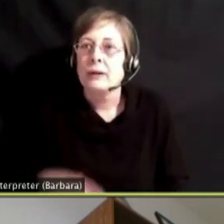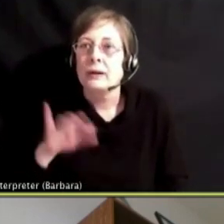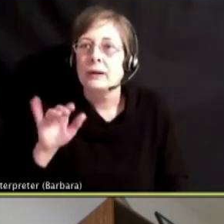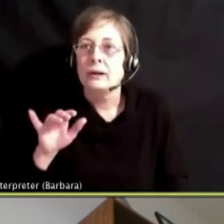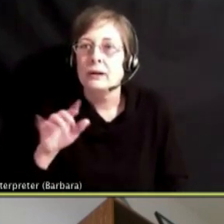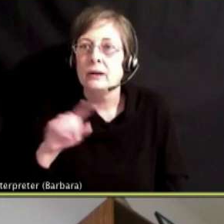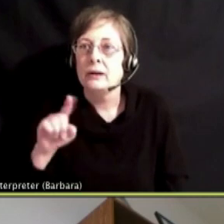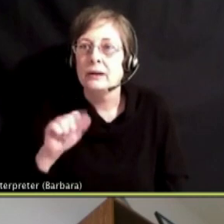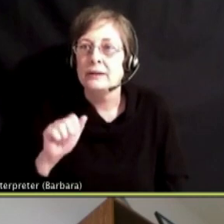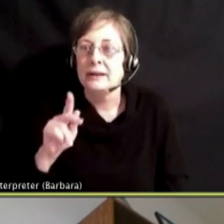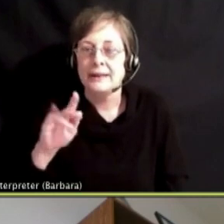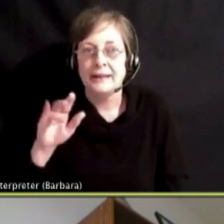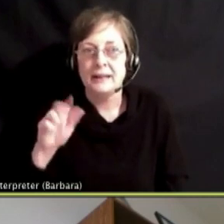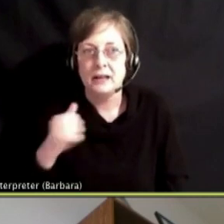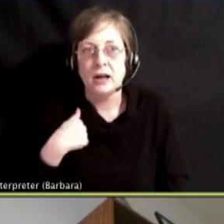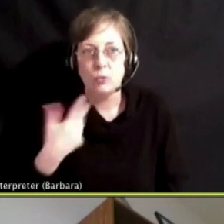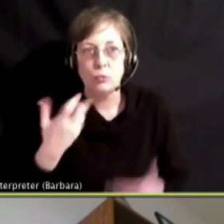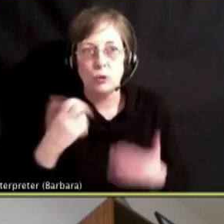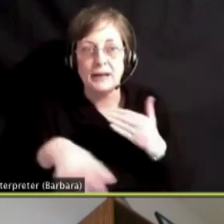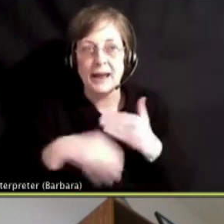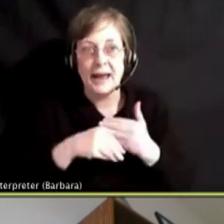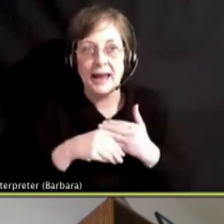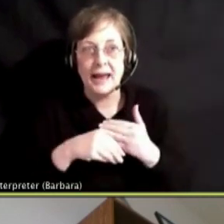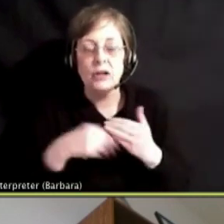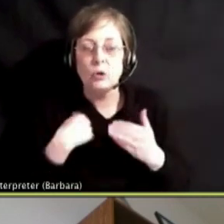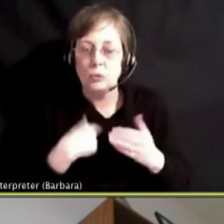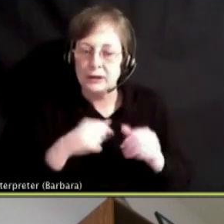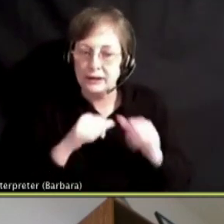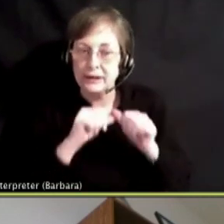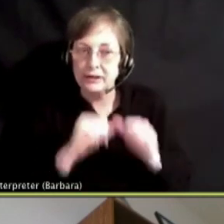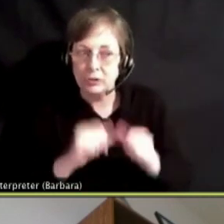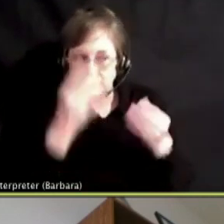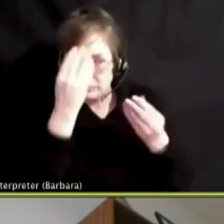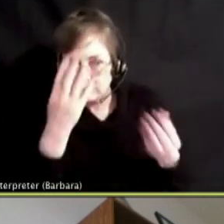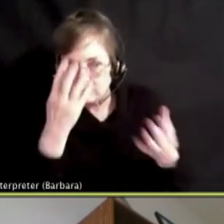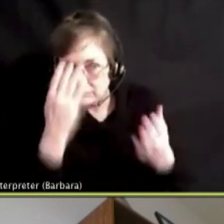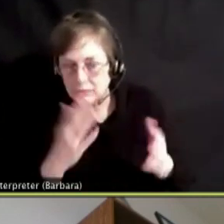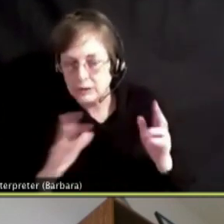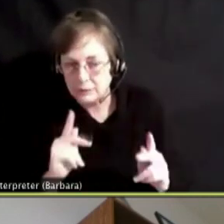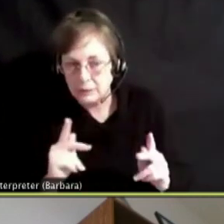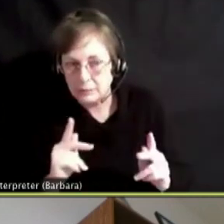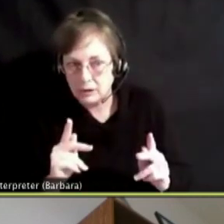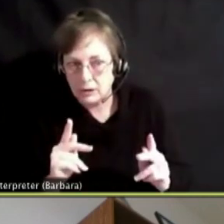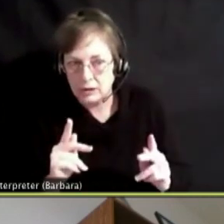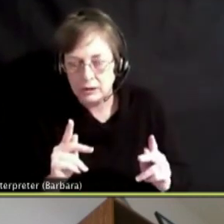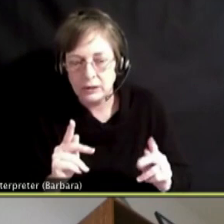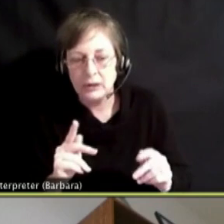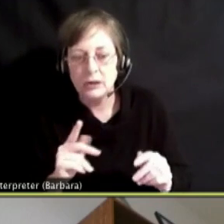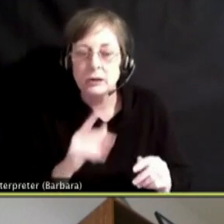WE HAVE TO CONTINUE TO DO THE JOB OF LETTING PEOPLE KNOW IT IS OKAY TO NOT BE OKAY.